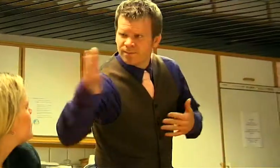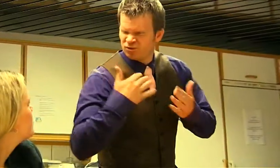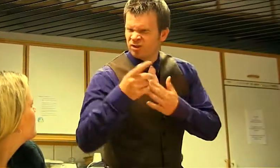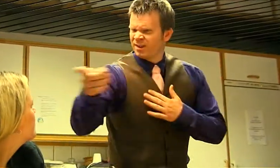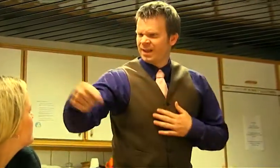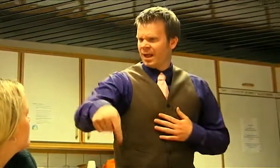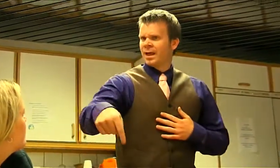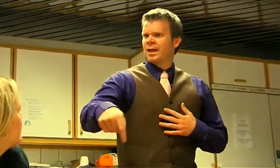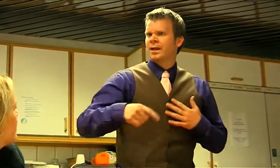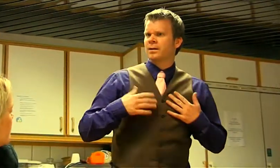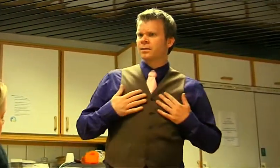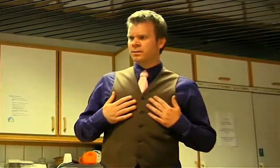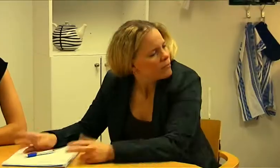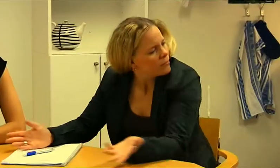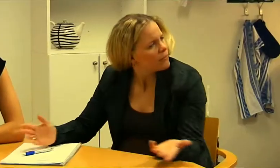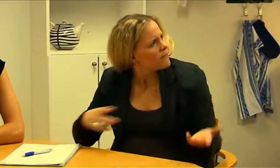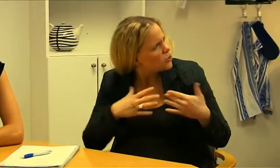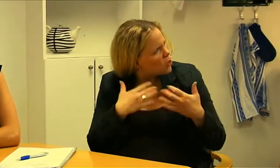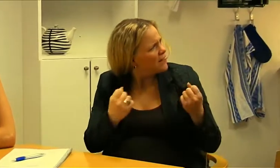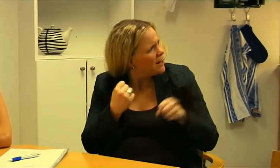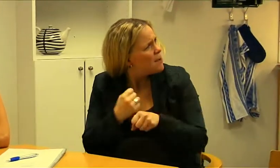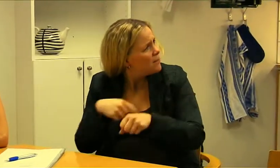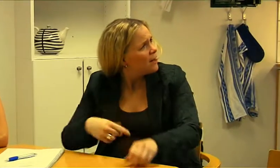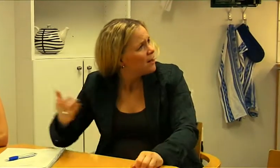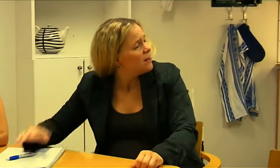lkWhat are you two doing here? We are doing an important work here!